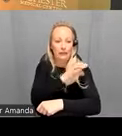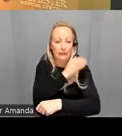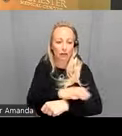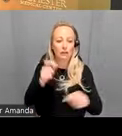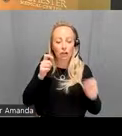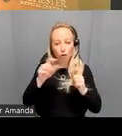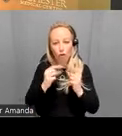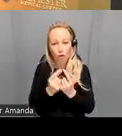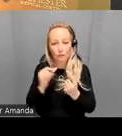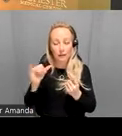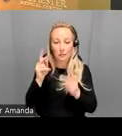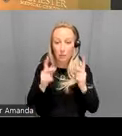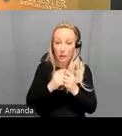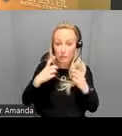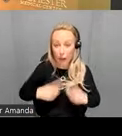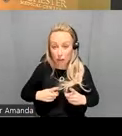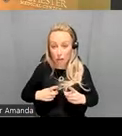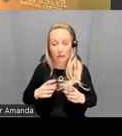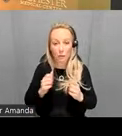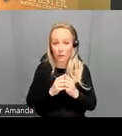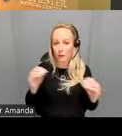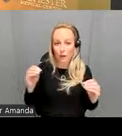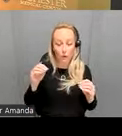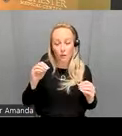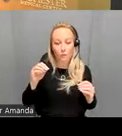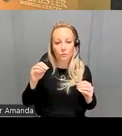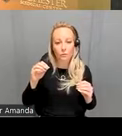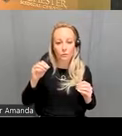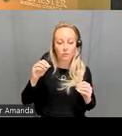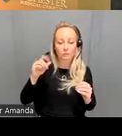uh people with major depression with no psychotic features and also we're going to consider longer